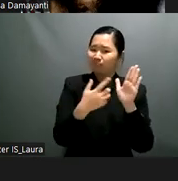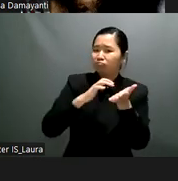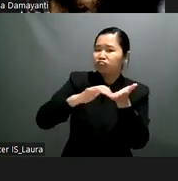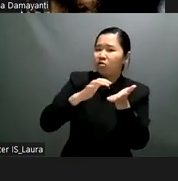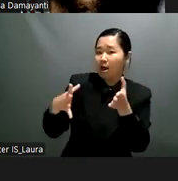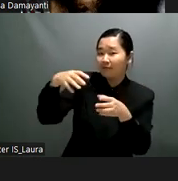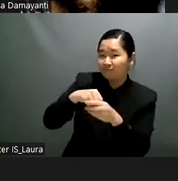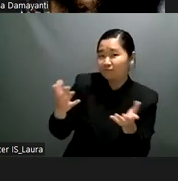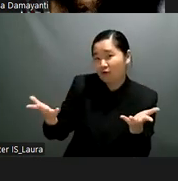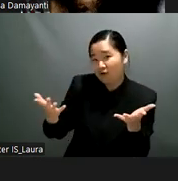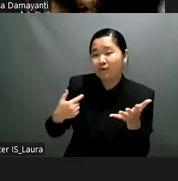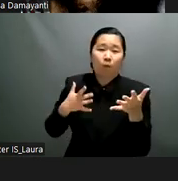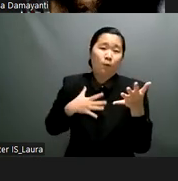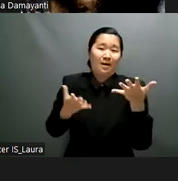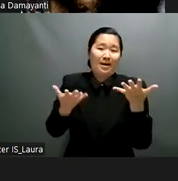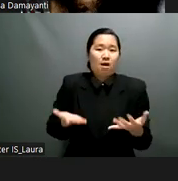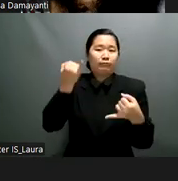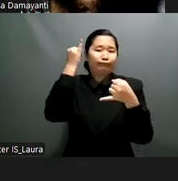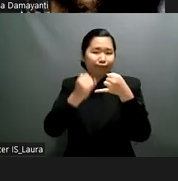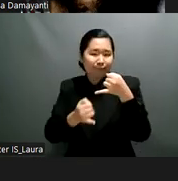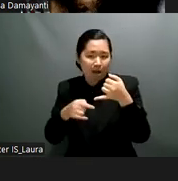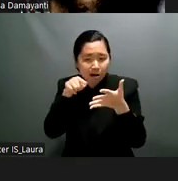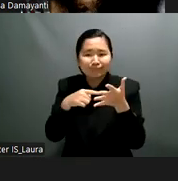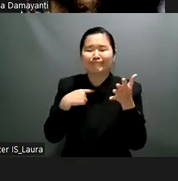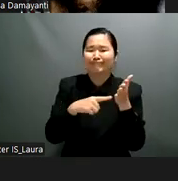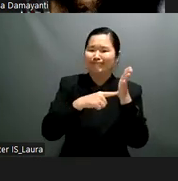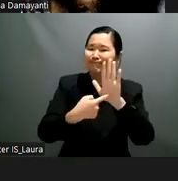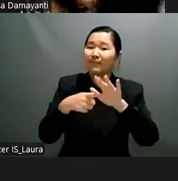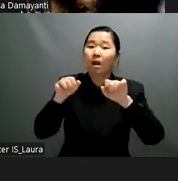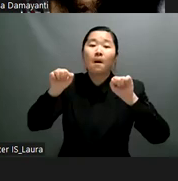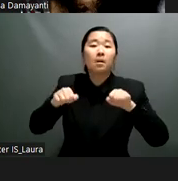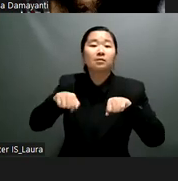have access to school and education and many of these children live in rural areas